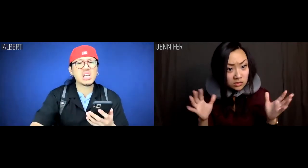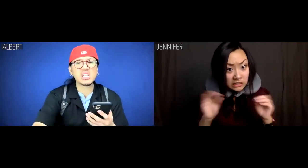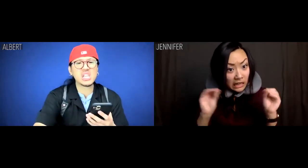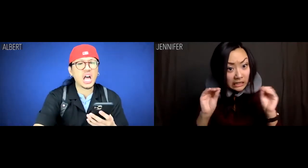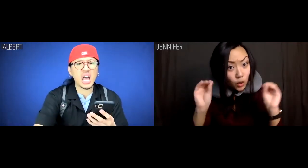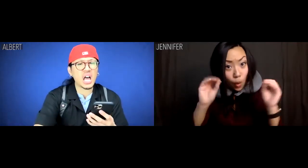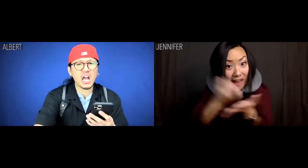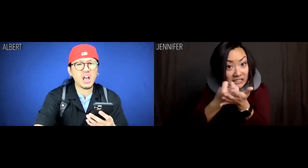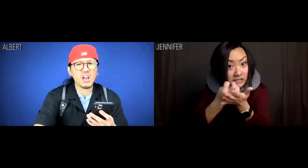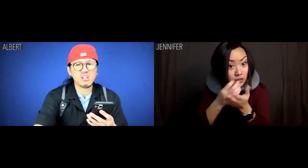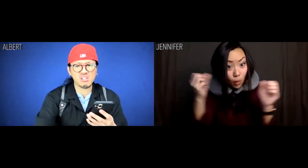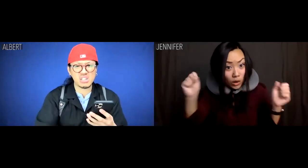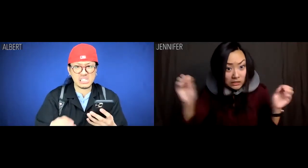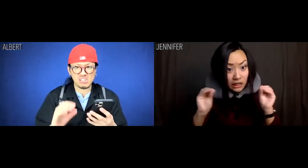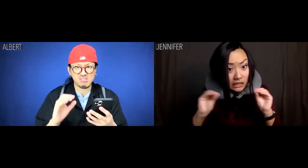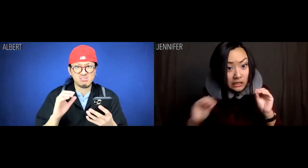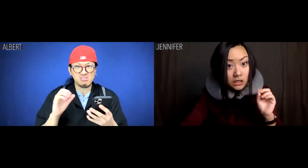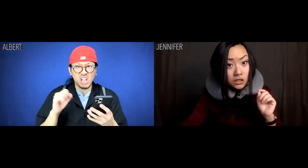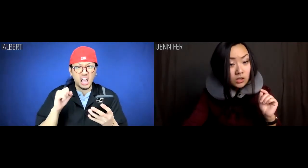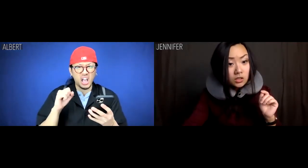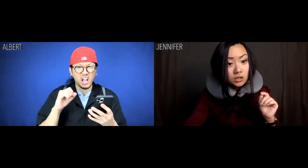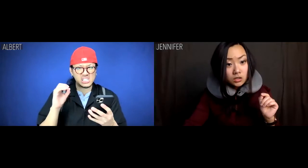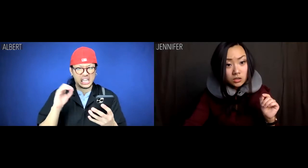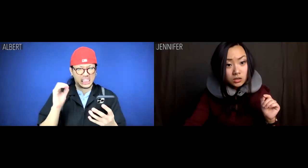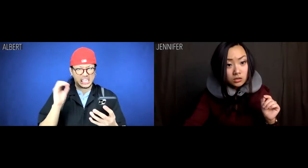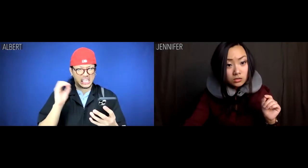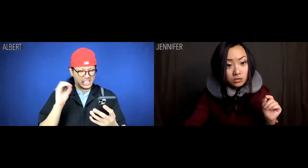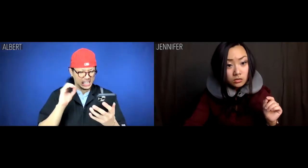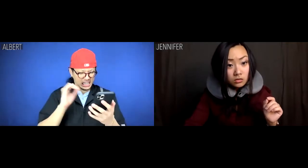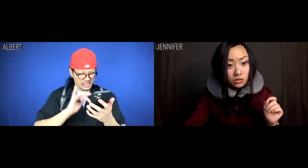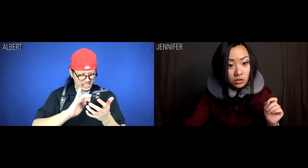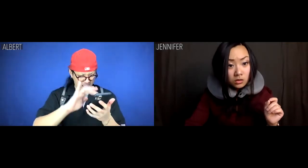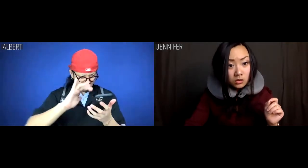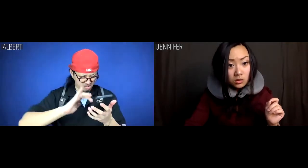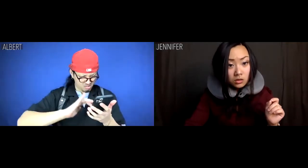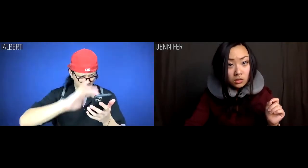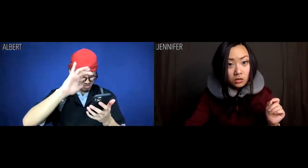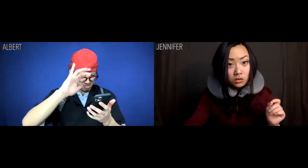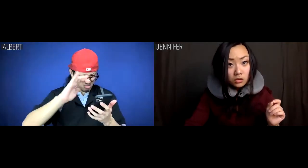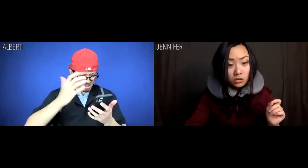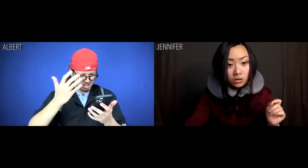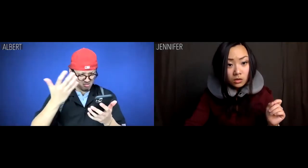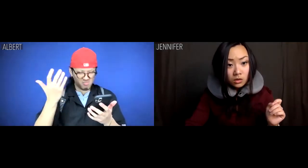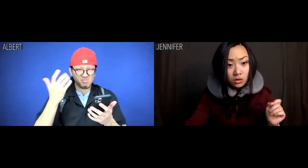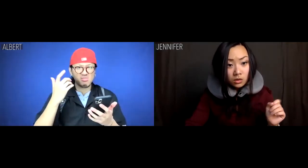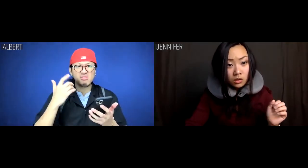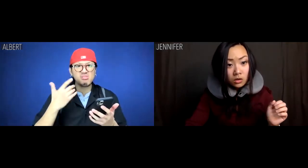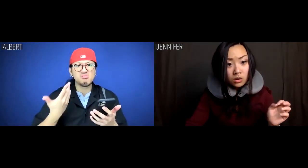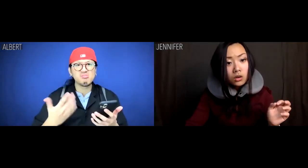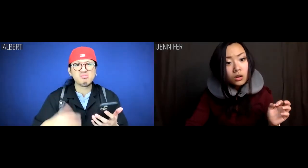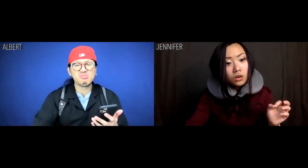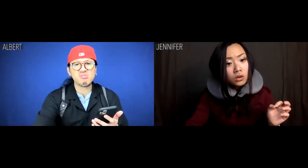Jennifer: No evidence at all of the protests?? Albert: Yes. And also no Google.